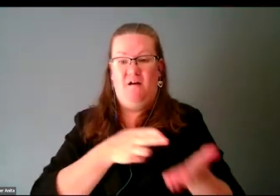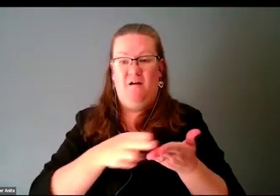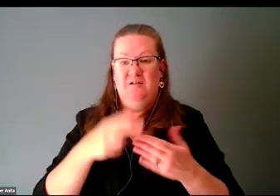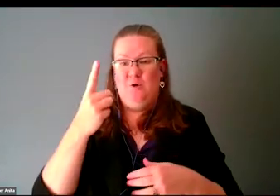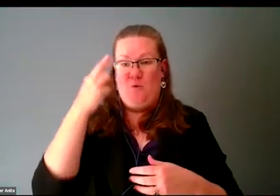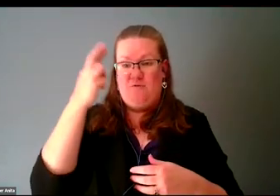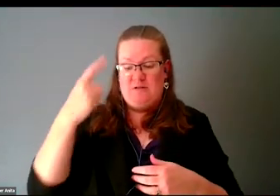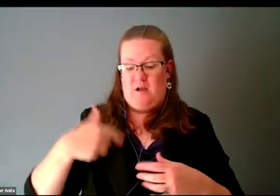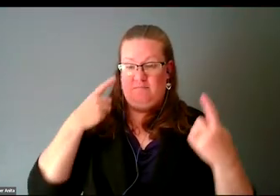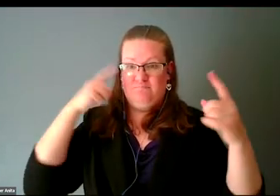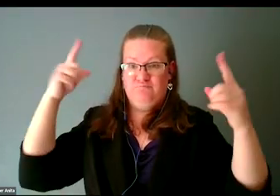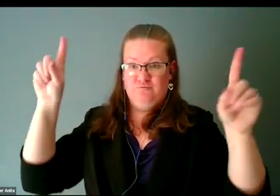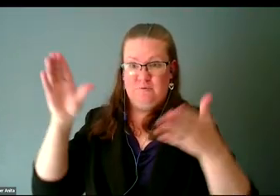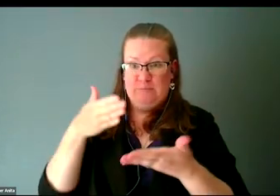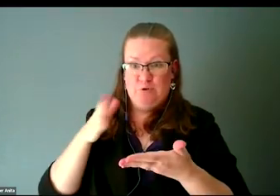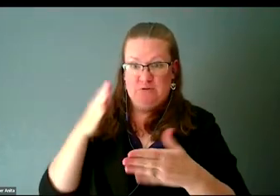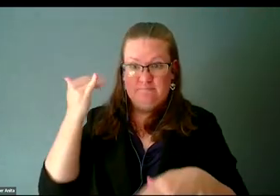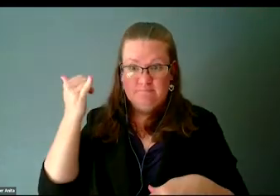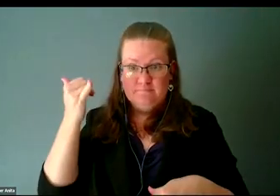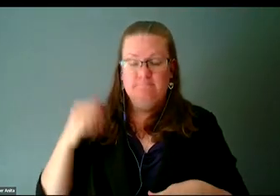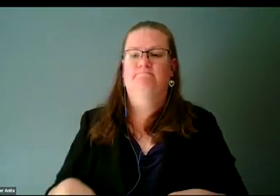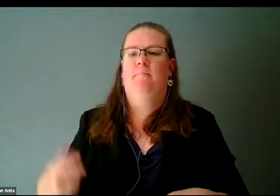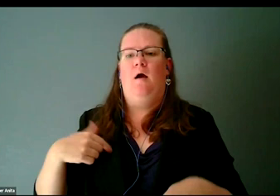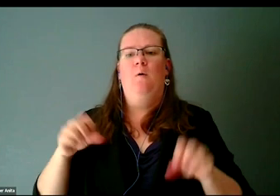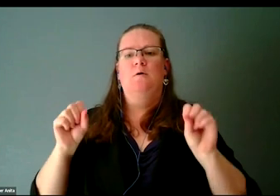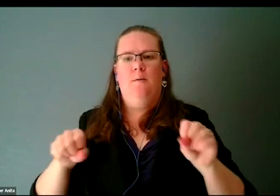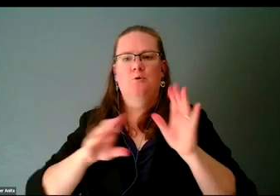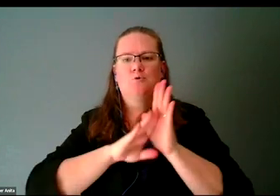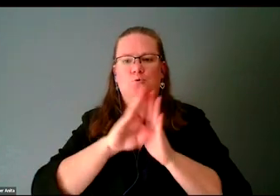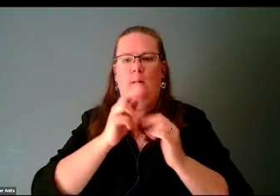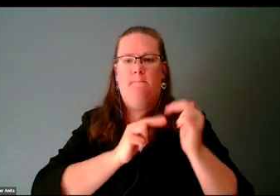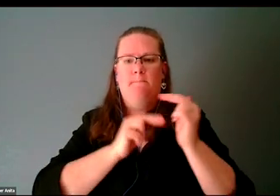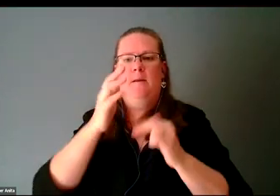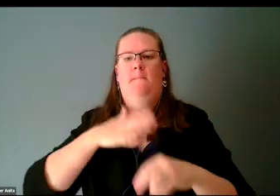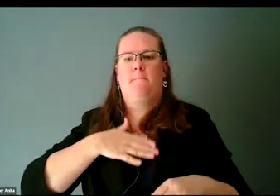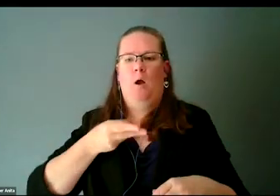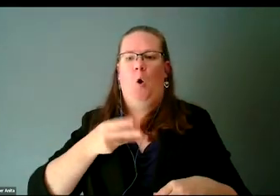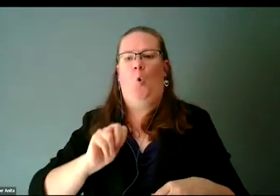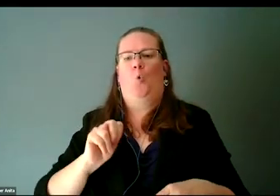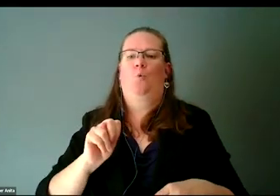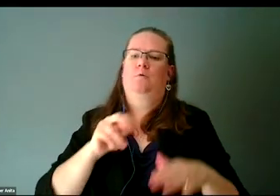because I was able to build my own accessible studio because I was having a lot of trouble